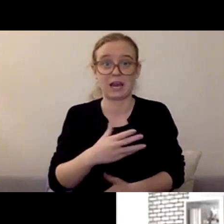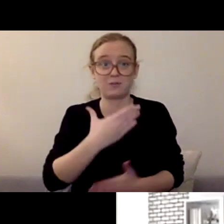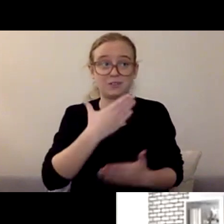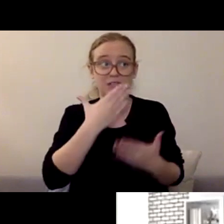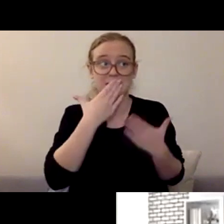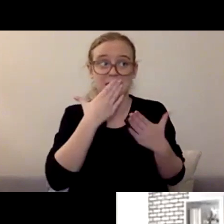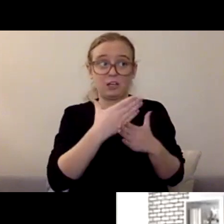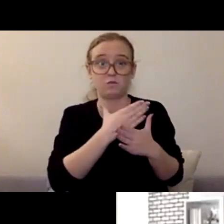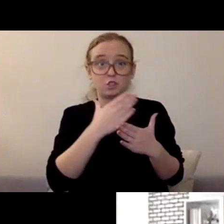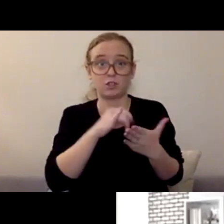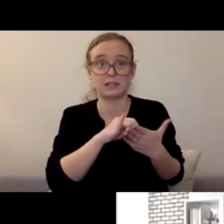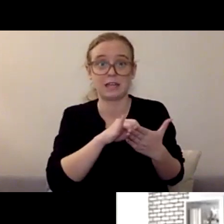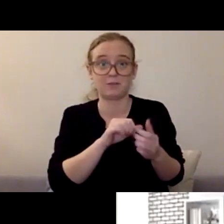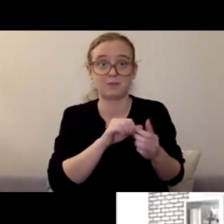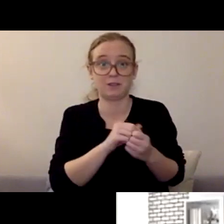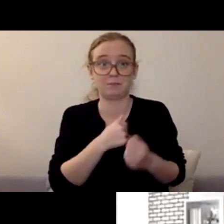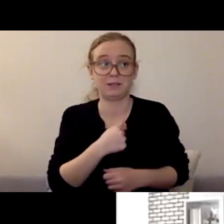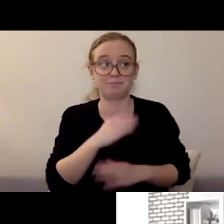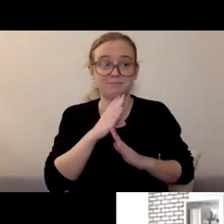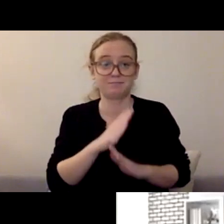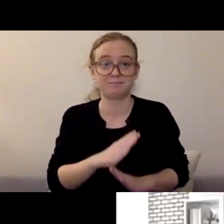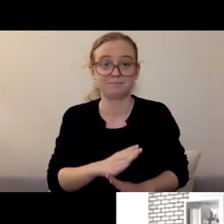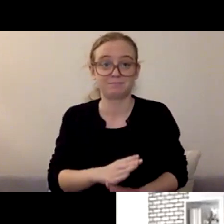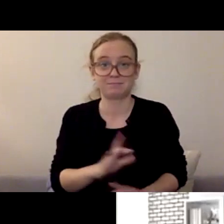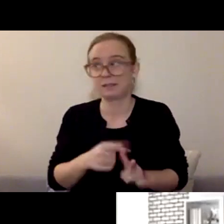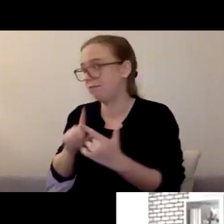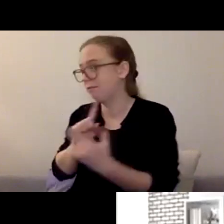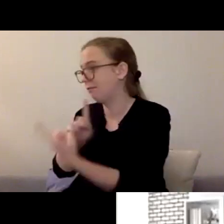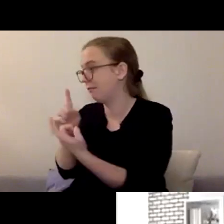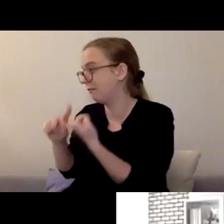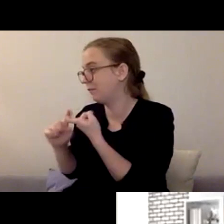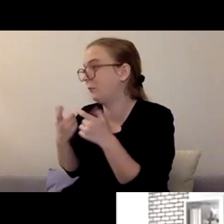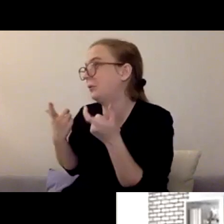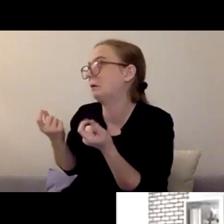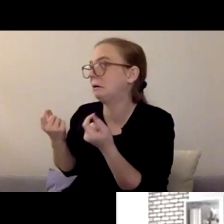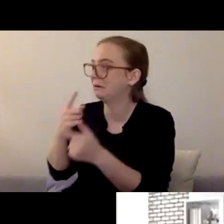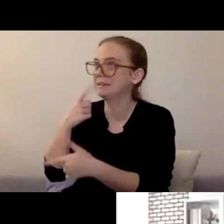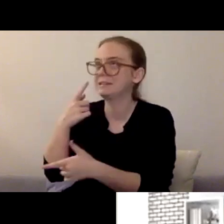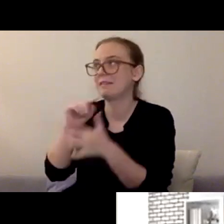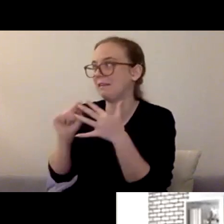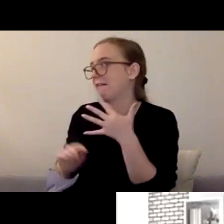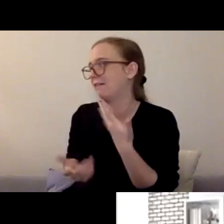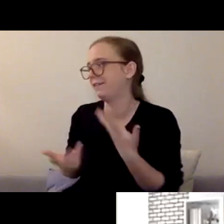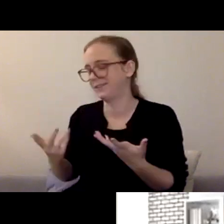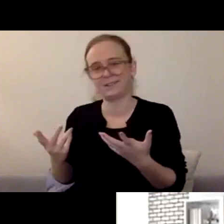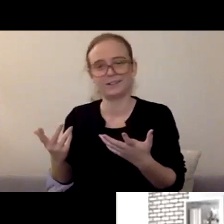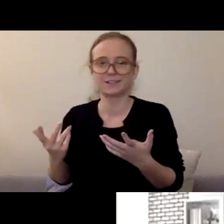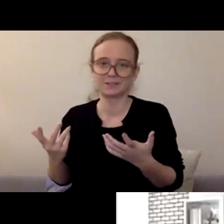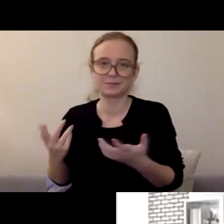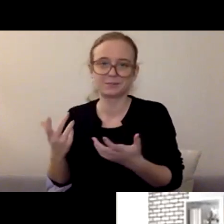Or a friend or whoever you need to talk to. But also, who is the person in your family system